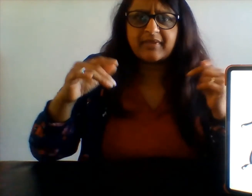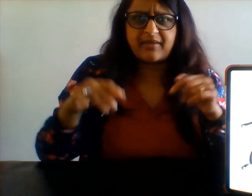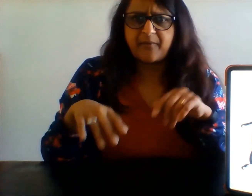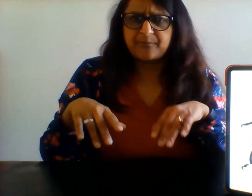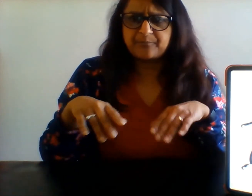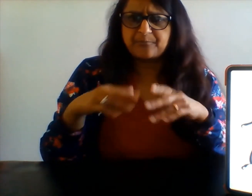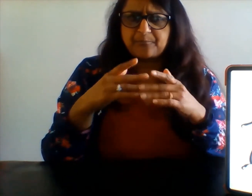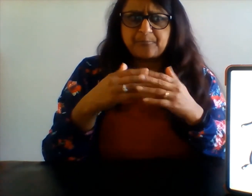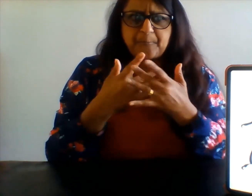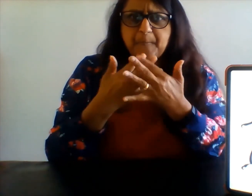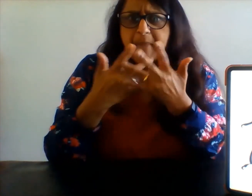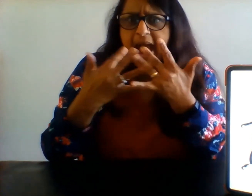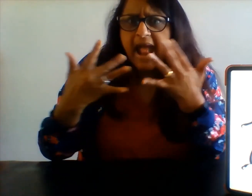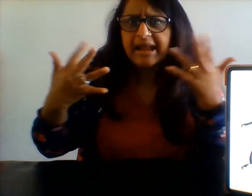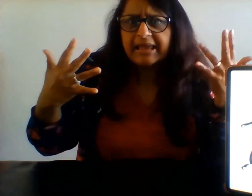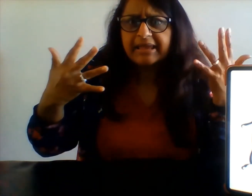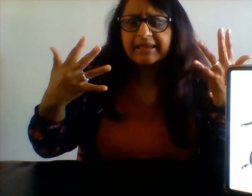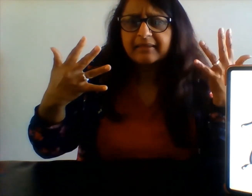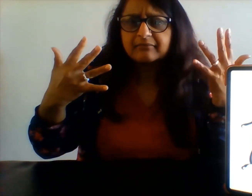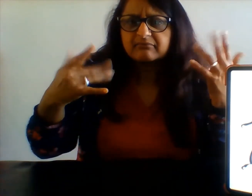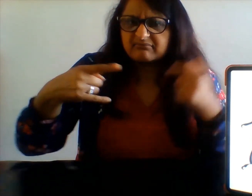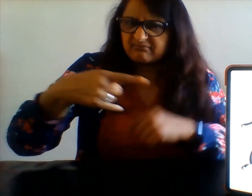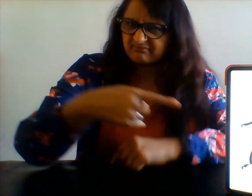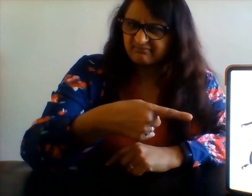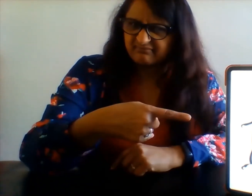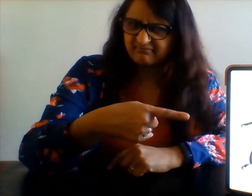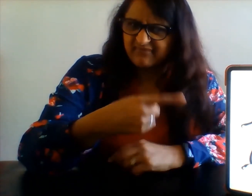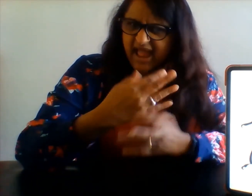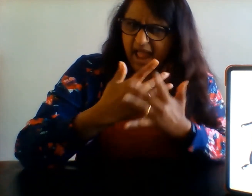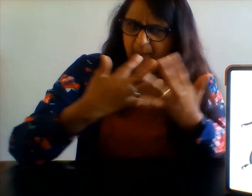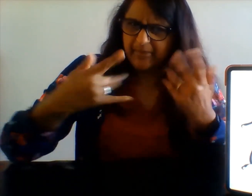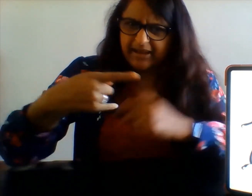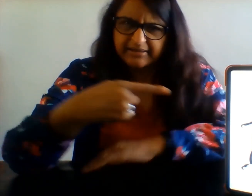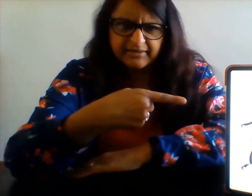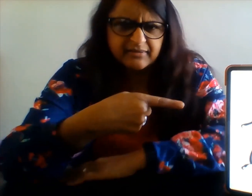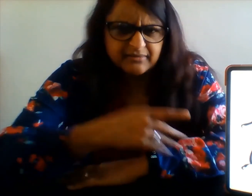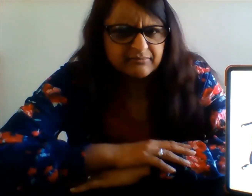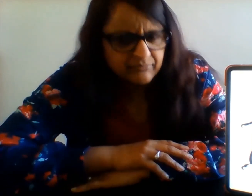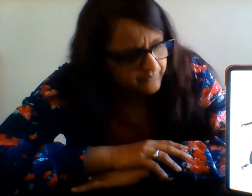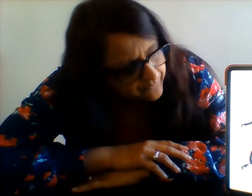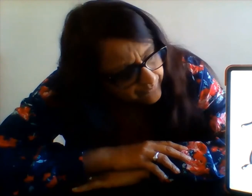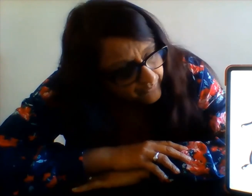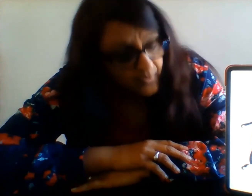How many. How many ladybirds can you see here?